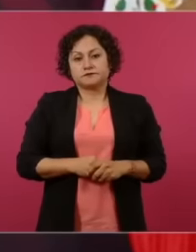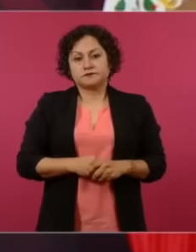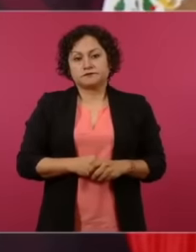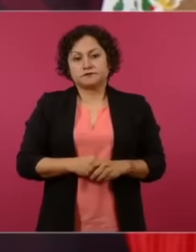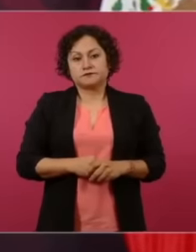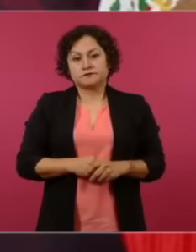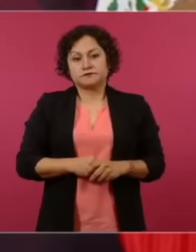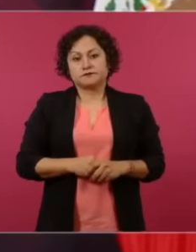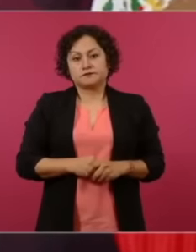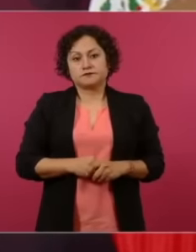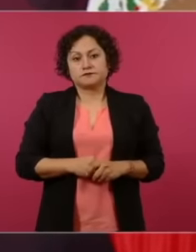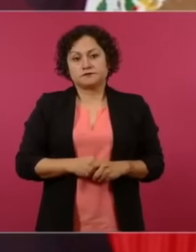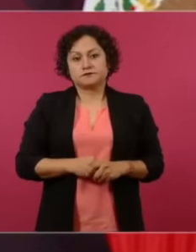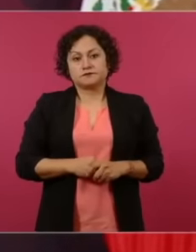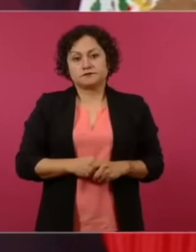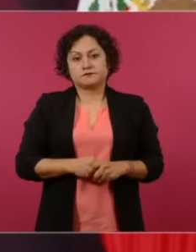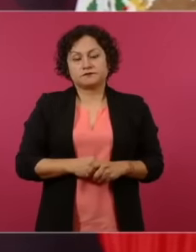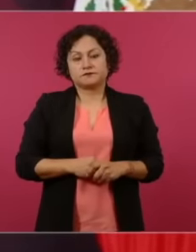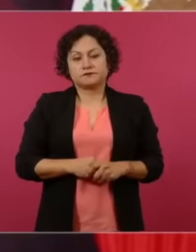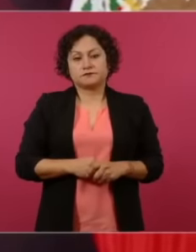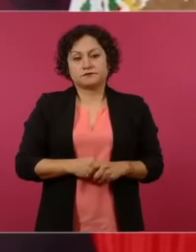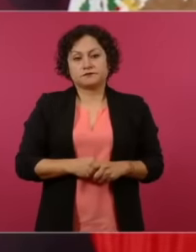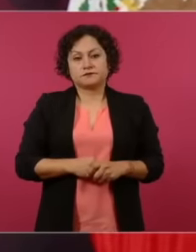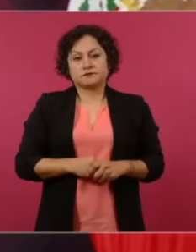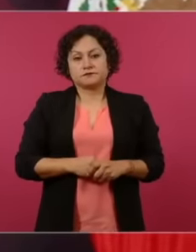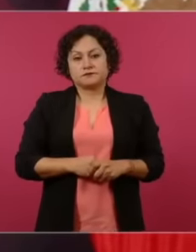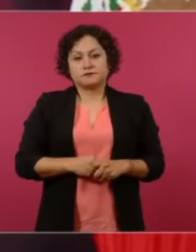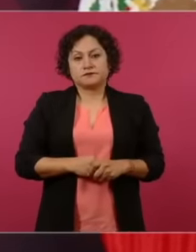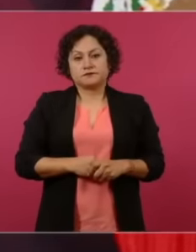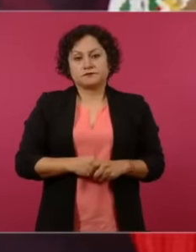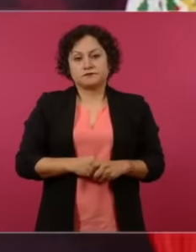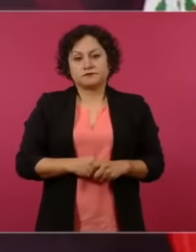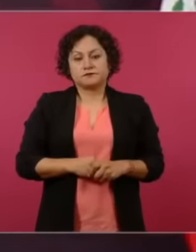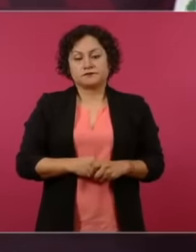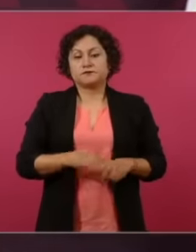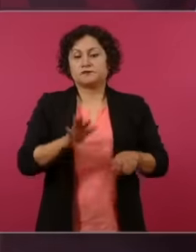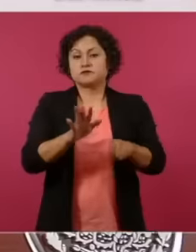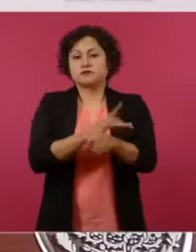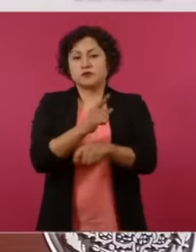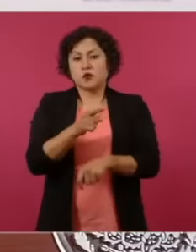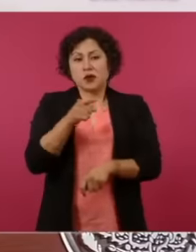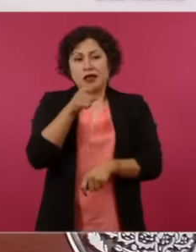slandering and slandering and slandering all the